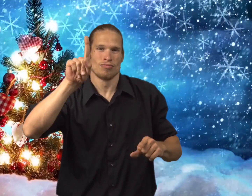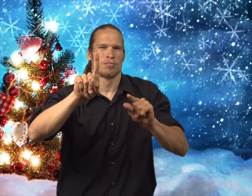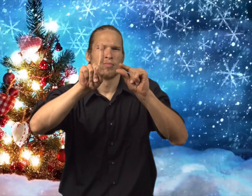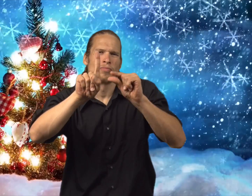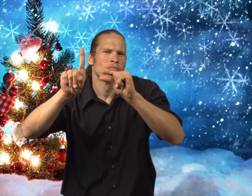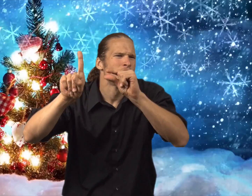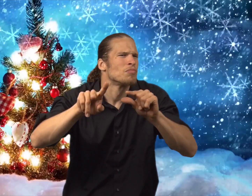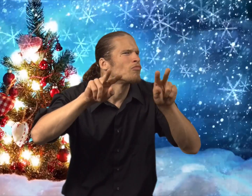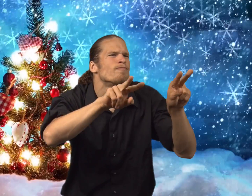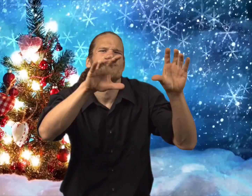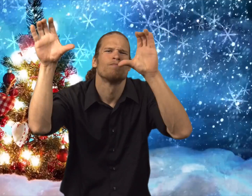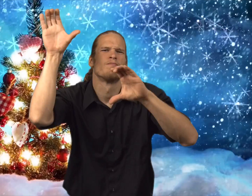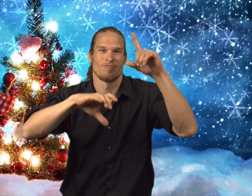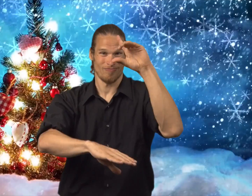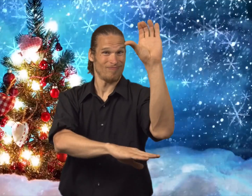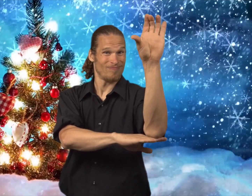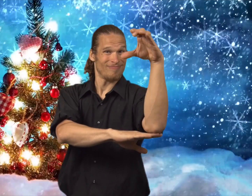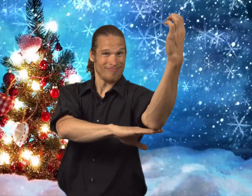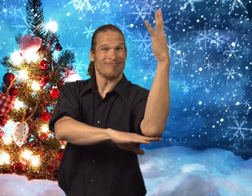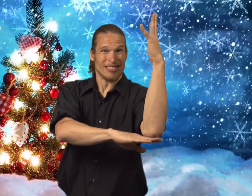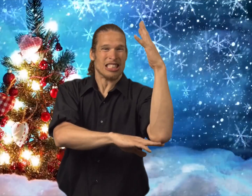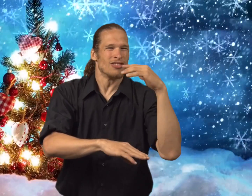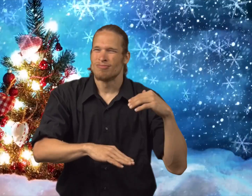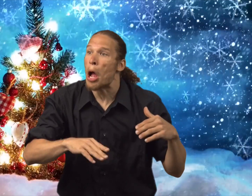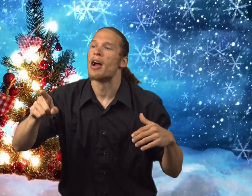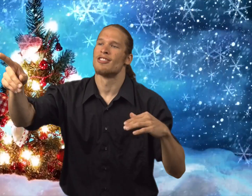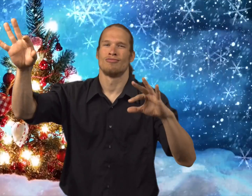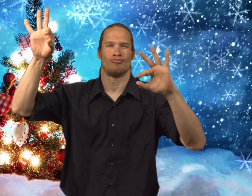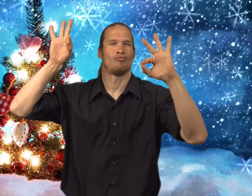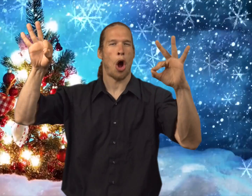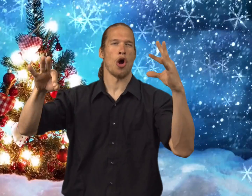And the mouse and the boy were walking along searching for a Christmas tree.